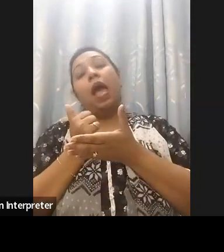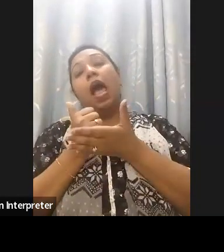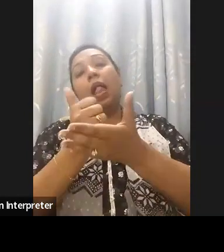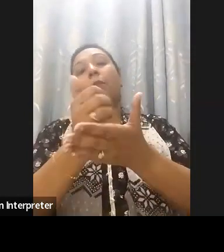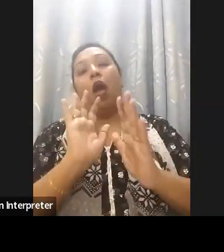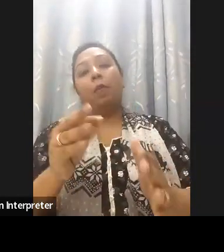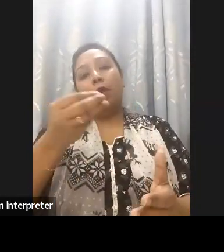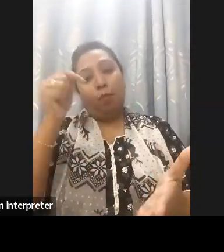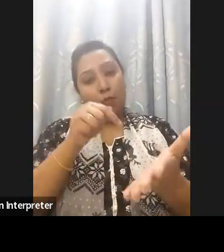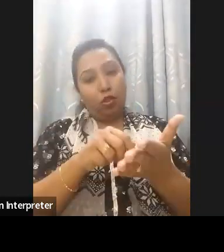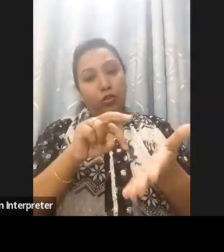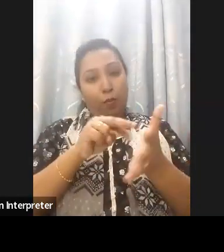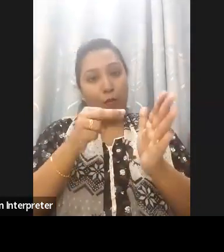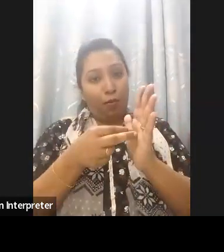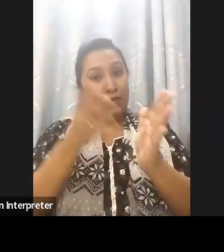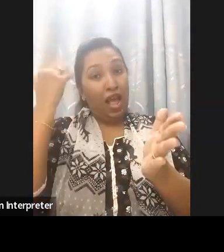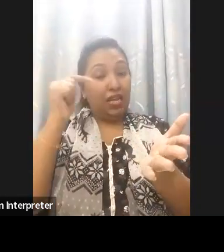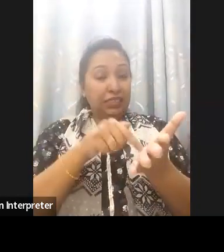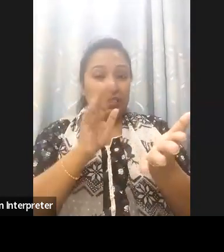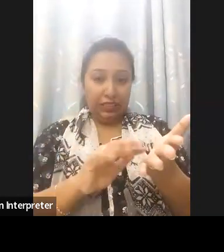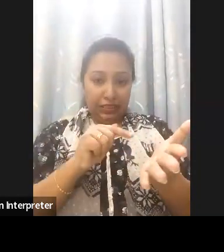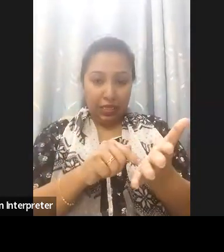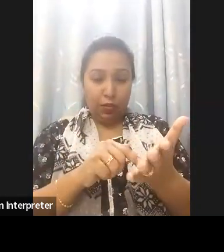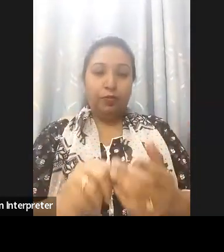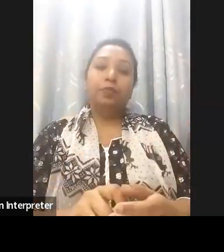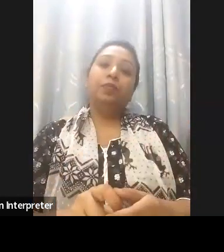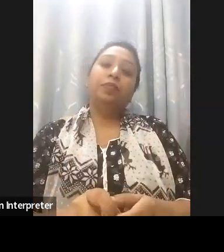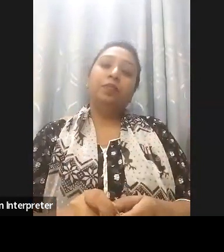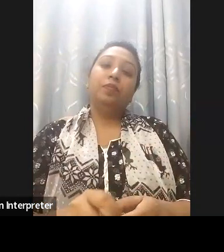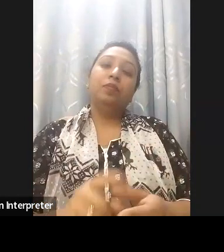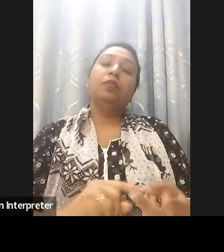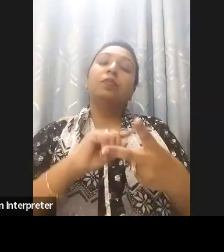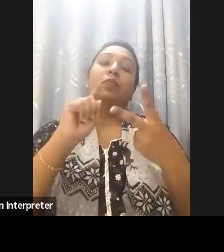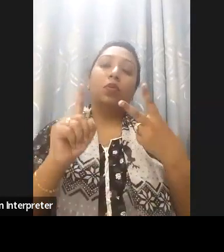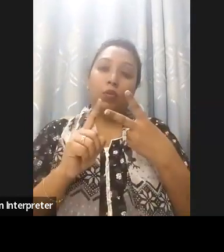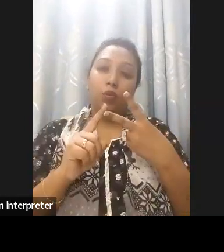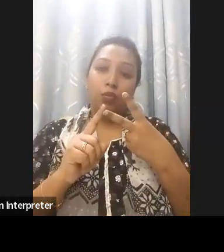committed to promote the rights to persons with disabilities, number two the legal commitment